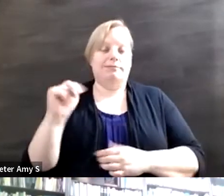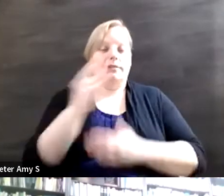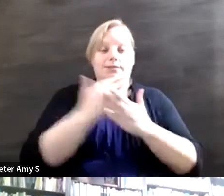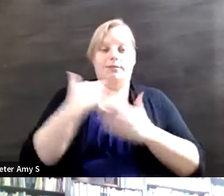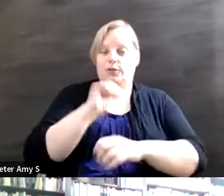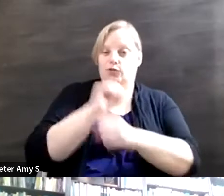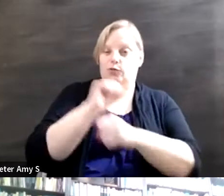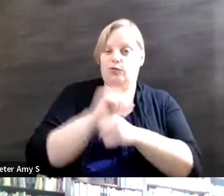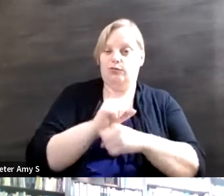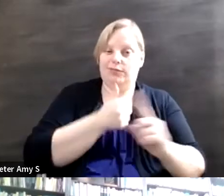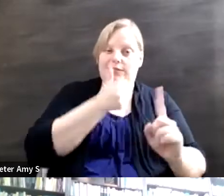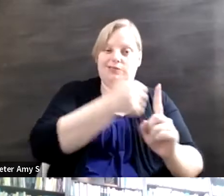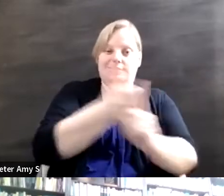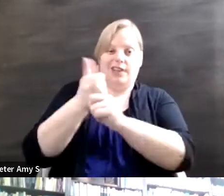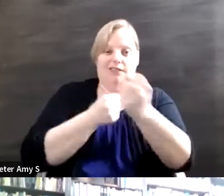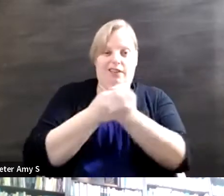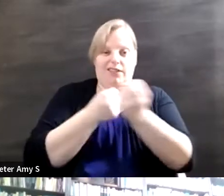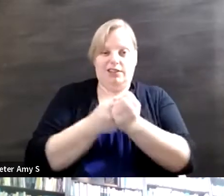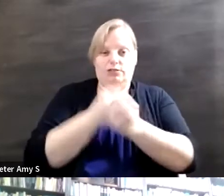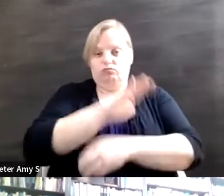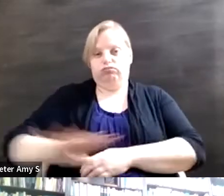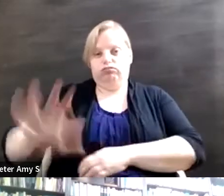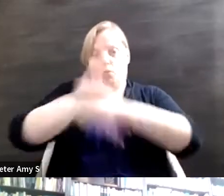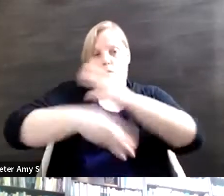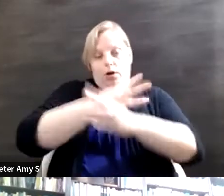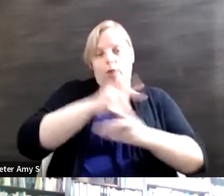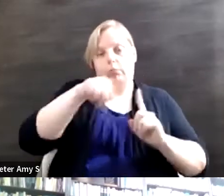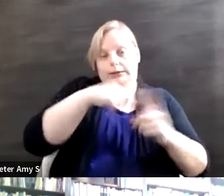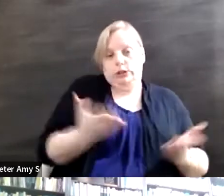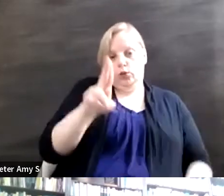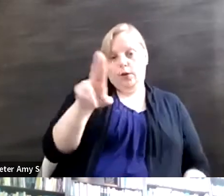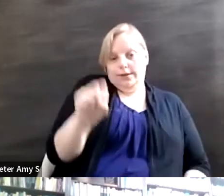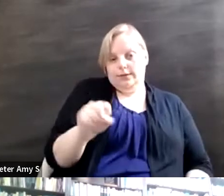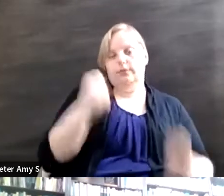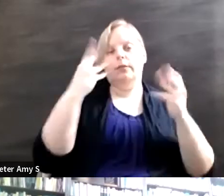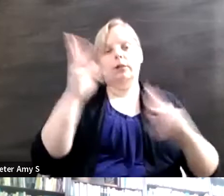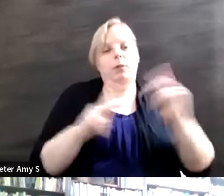United States. Many of our friends here in the U.S.--Massachusetts, New York and